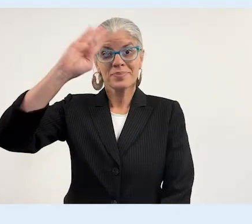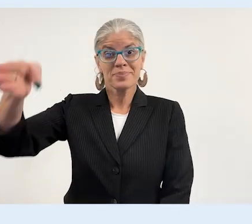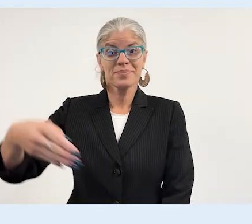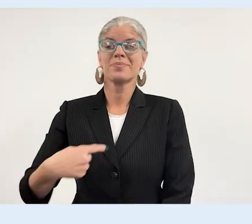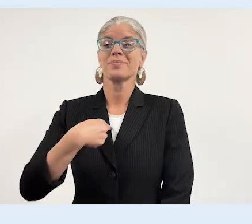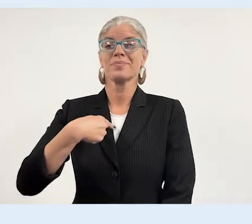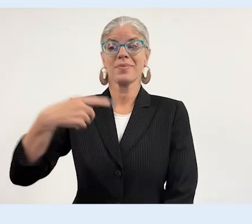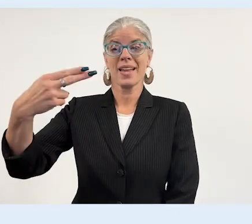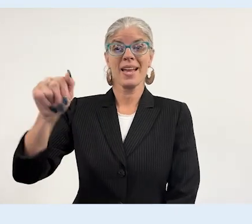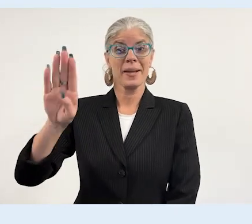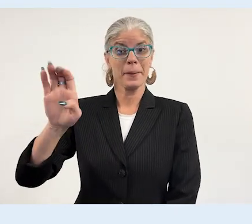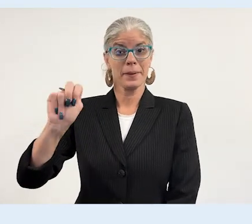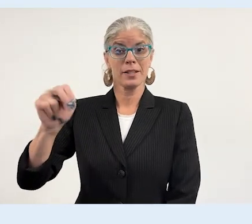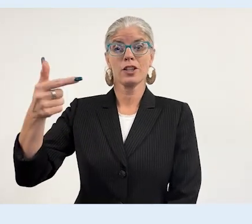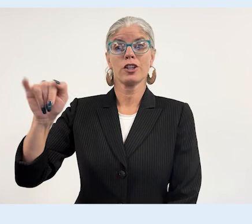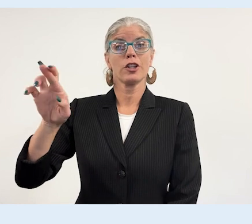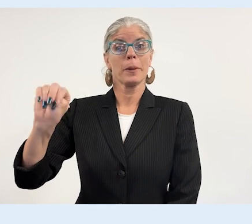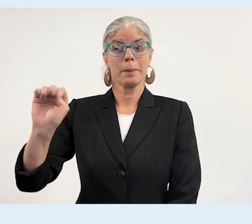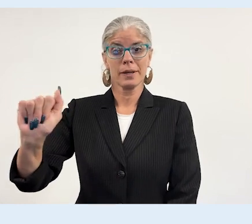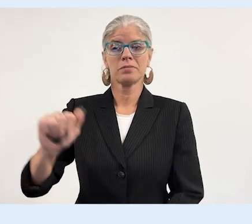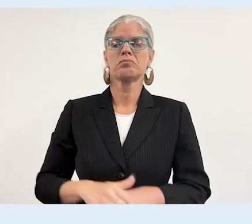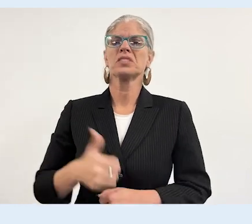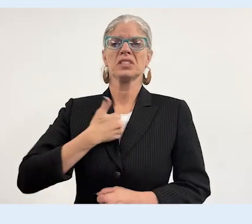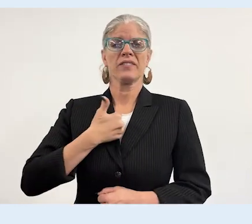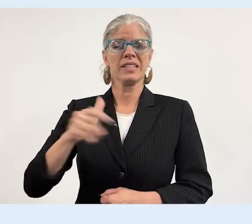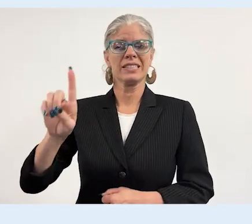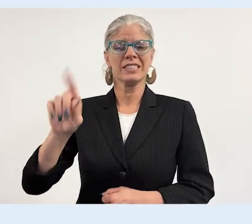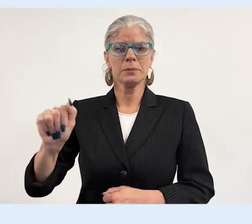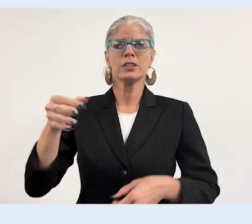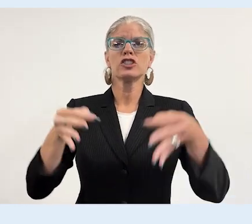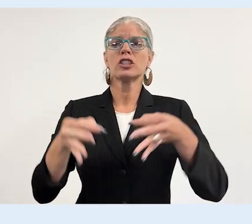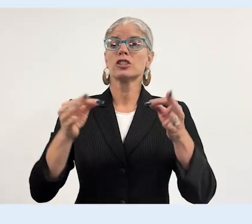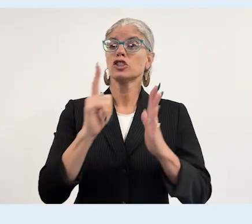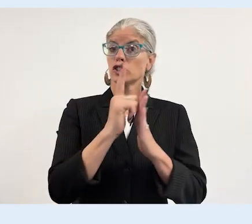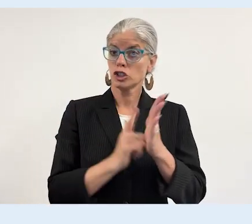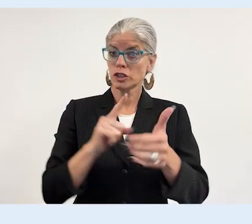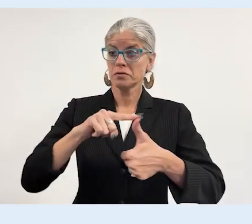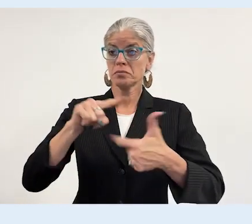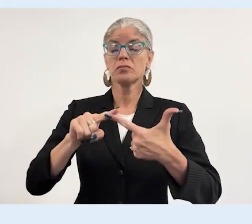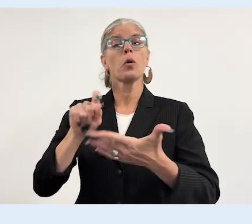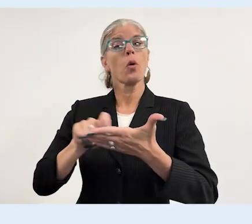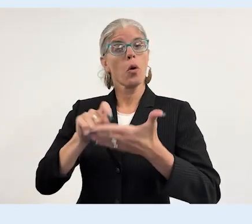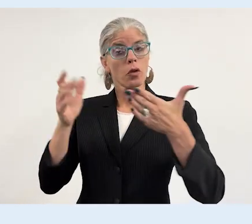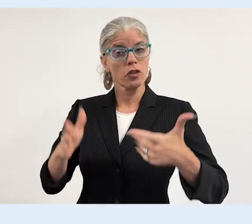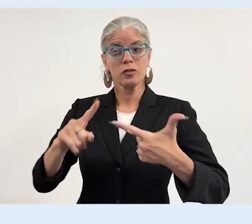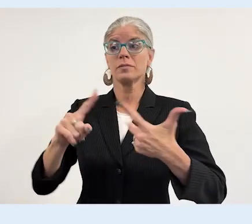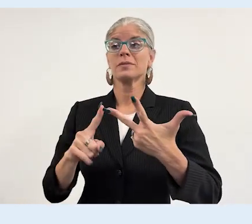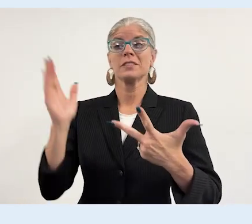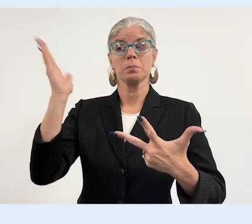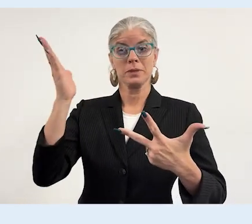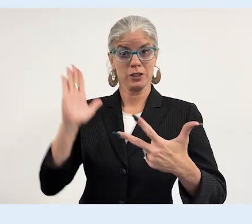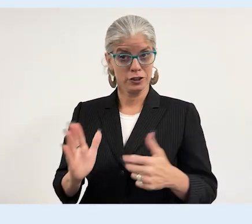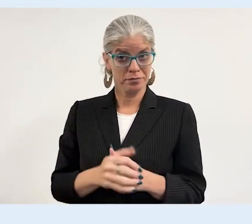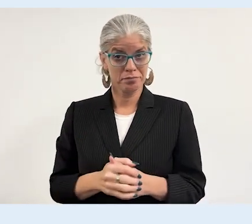Hello my name is Haben Girma. I'm a disability justice attorney, author, and speaker